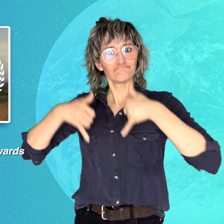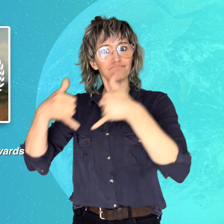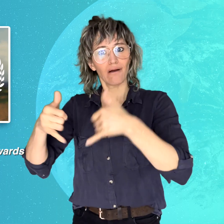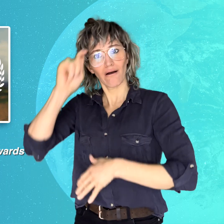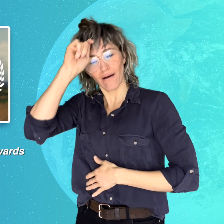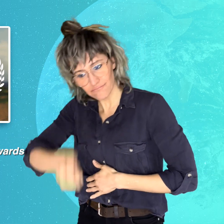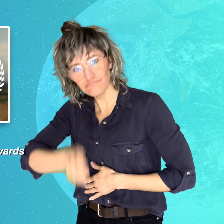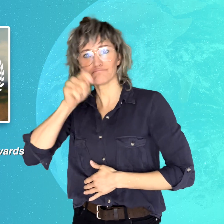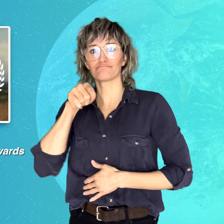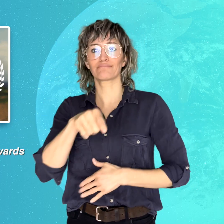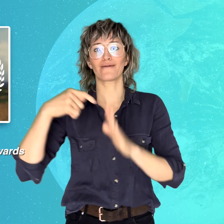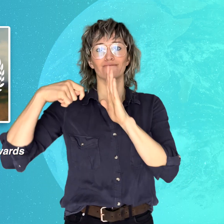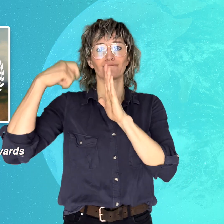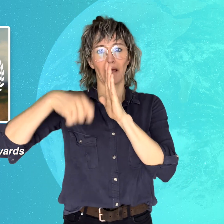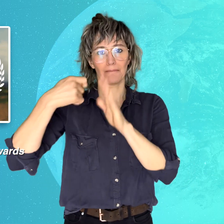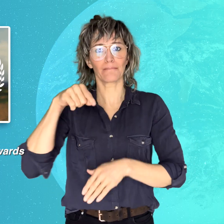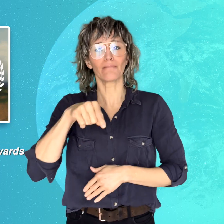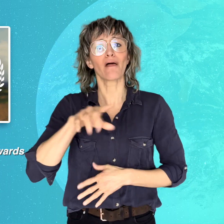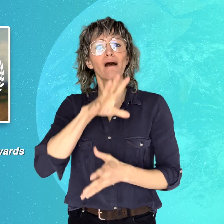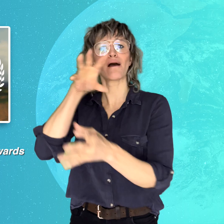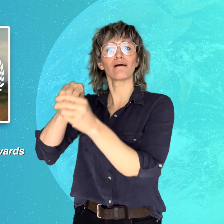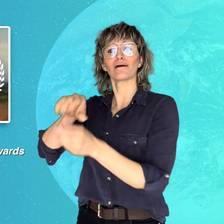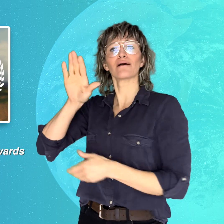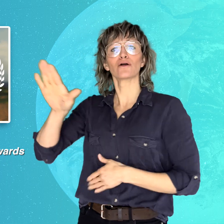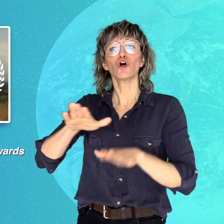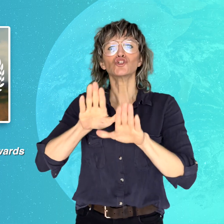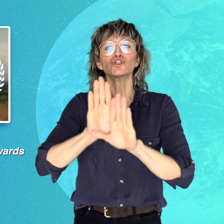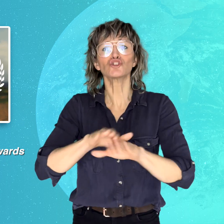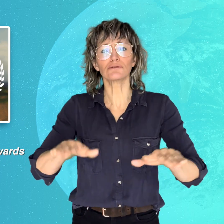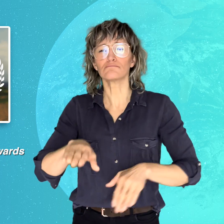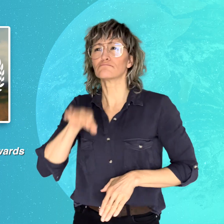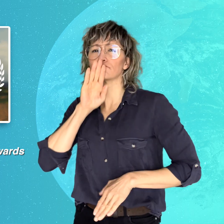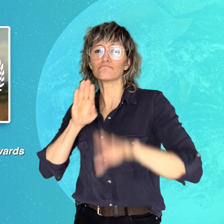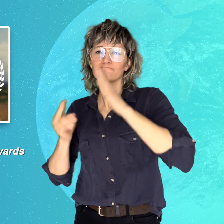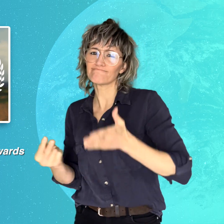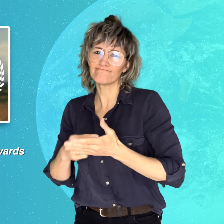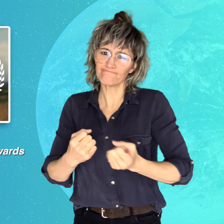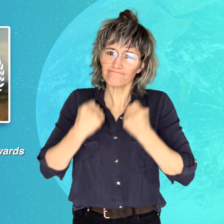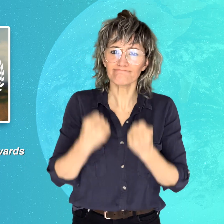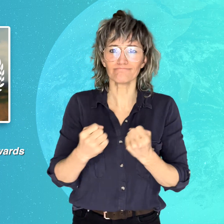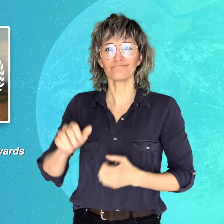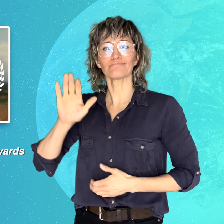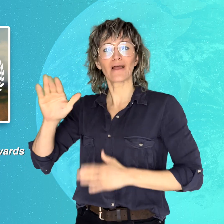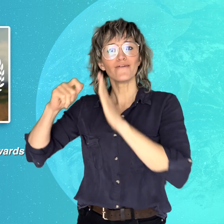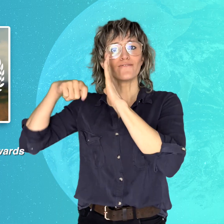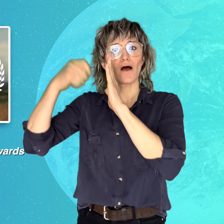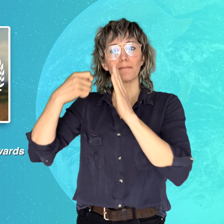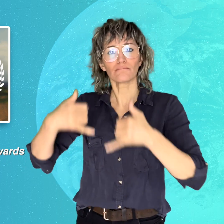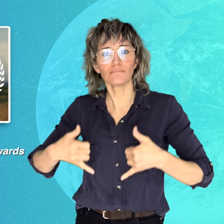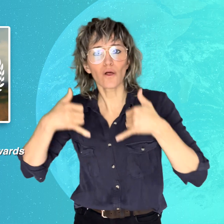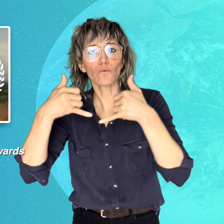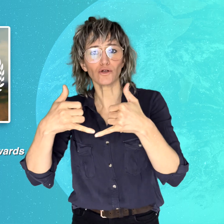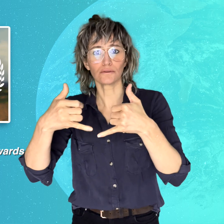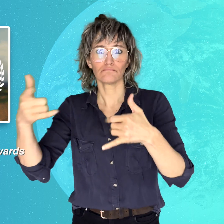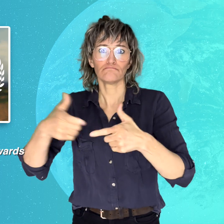at their Children’s Resilience in Film Awards. The film received